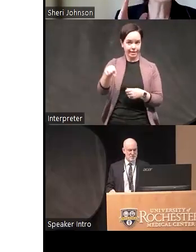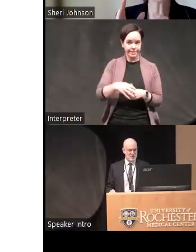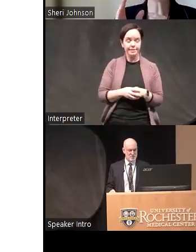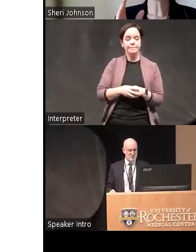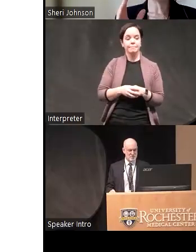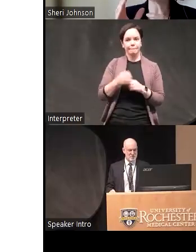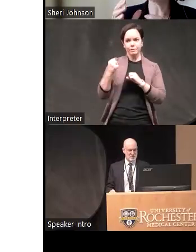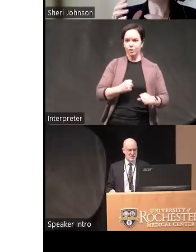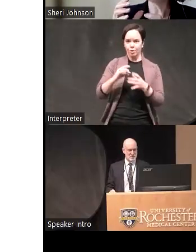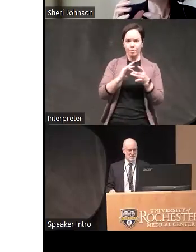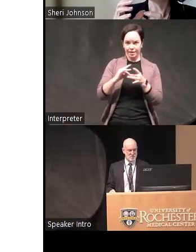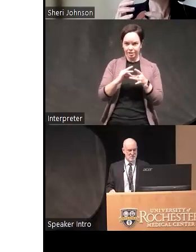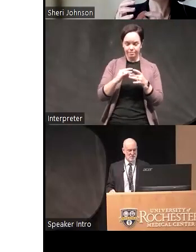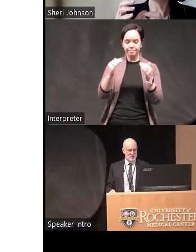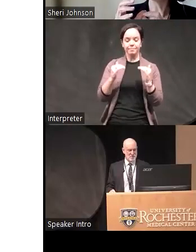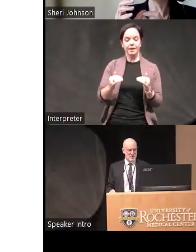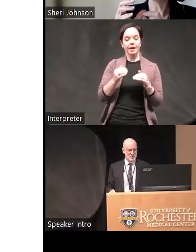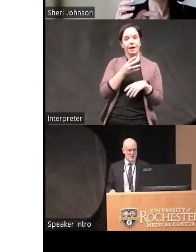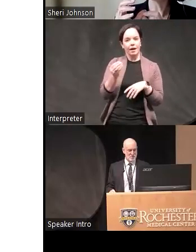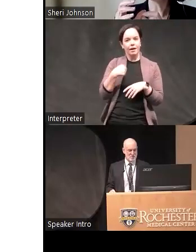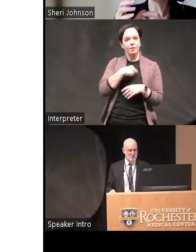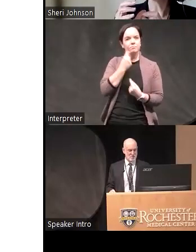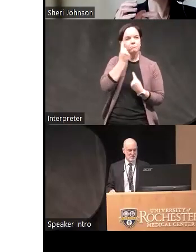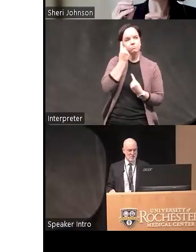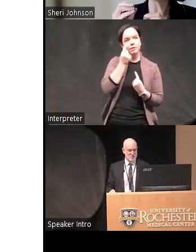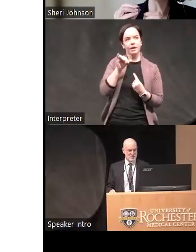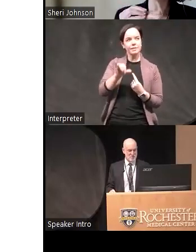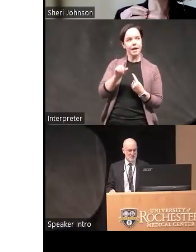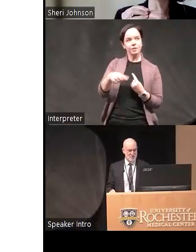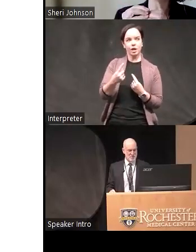also wanted to ask the question of does it is it just a matter of it's helping explain